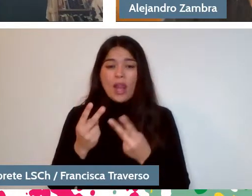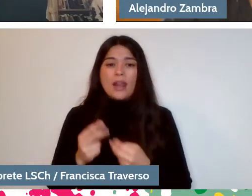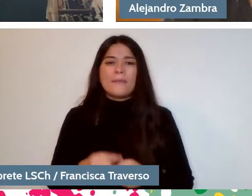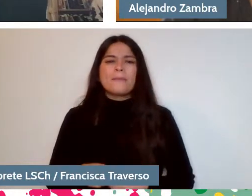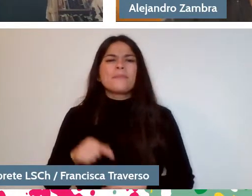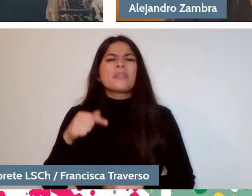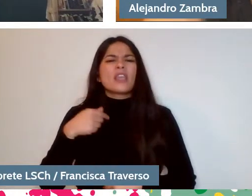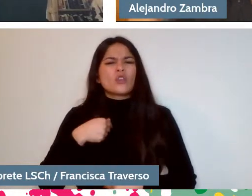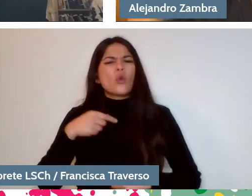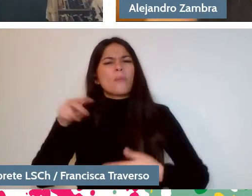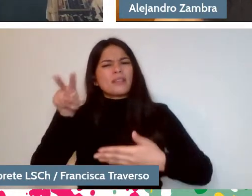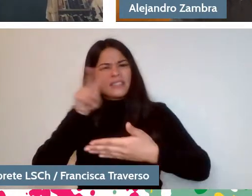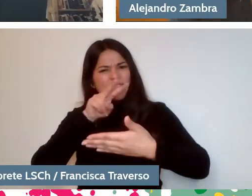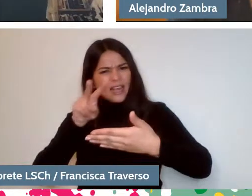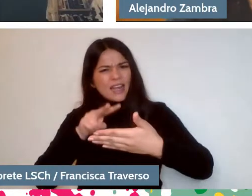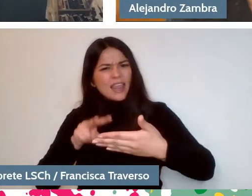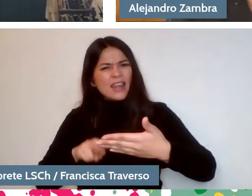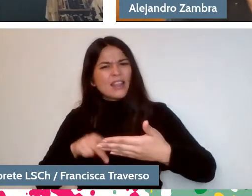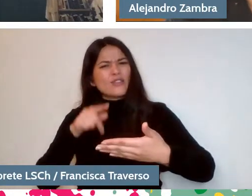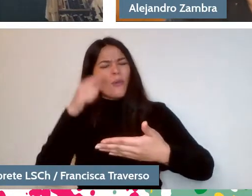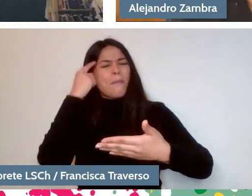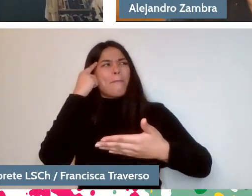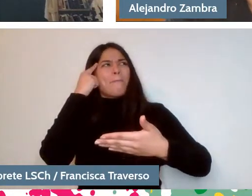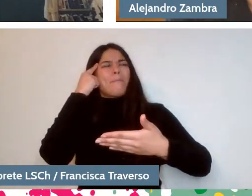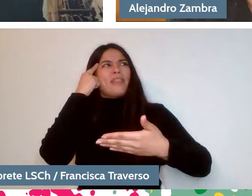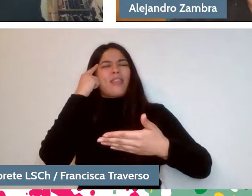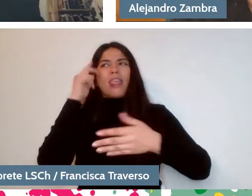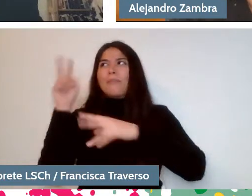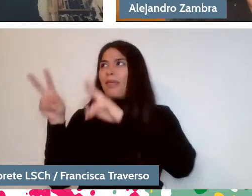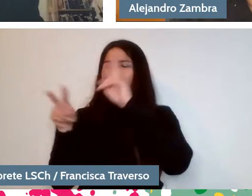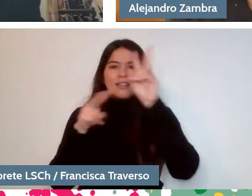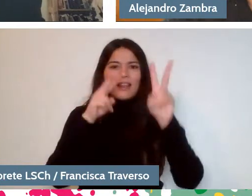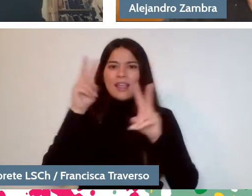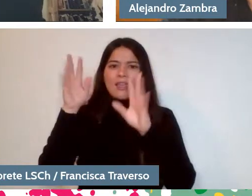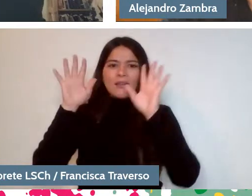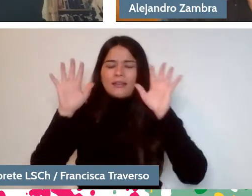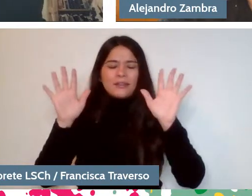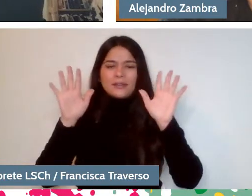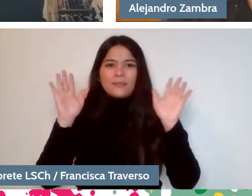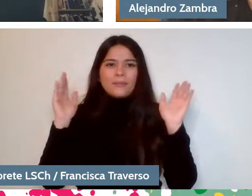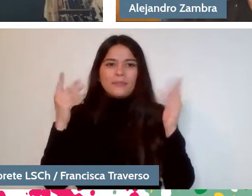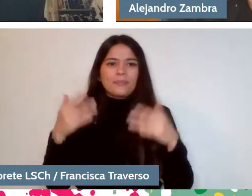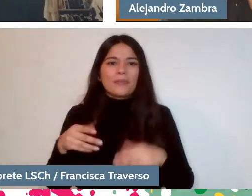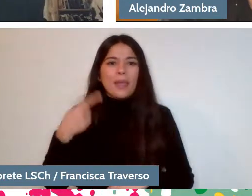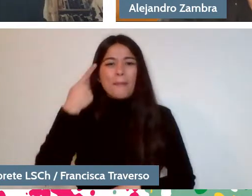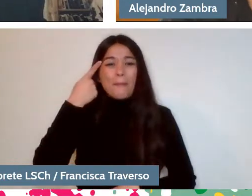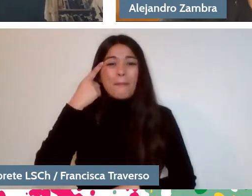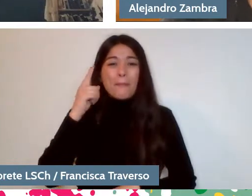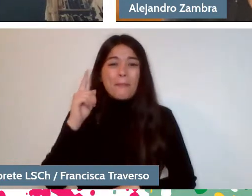So, you mentioned it and I started to think about it and got a bit distracted from the question, but I...